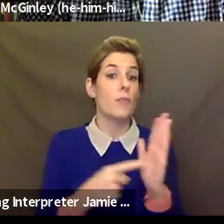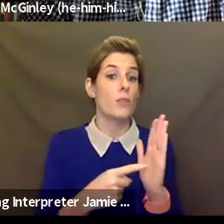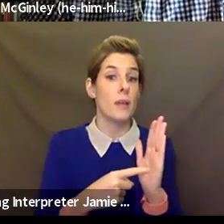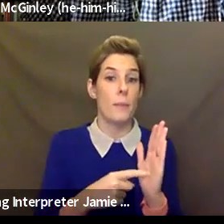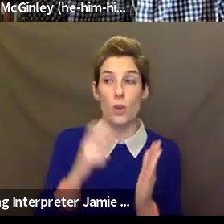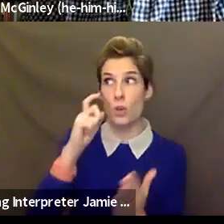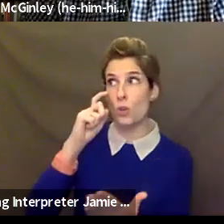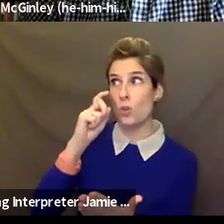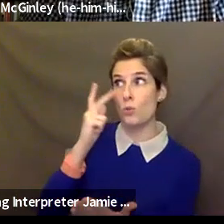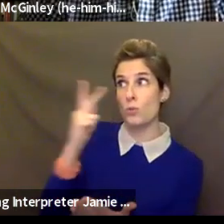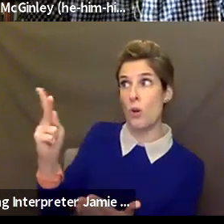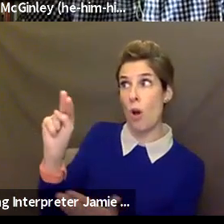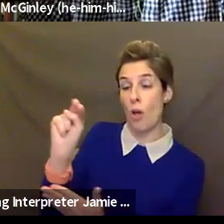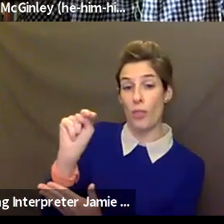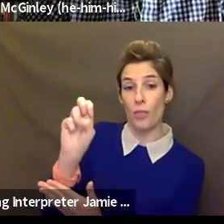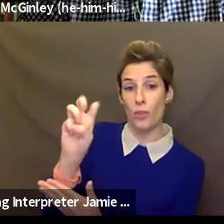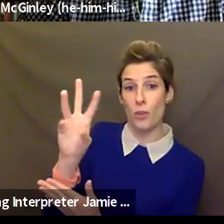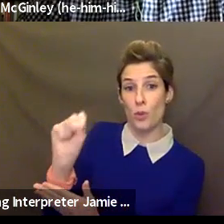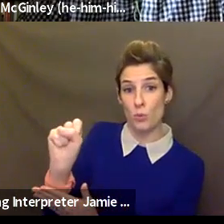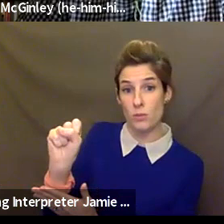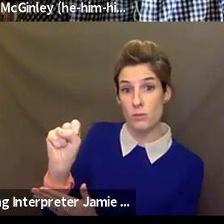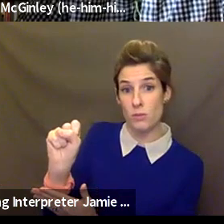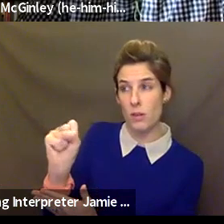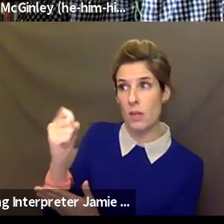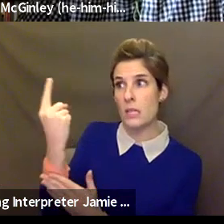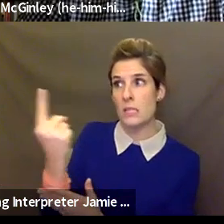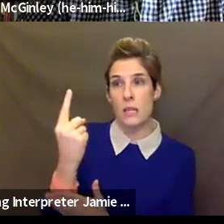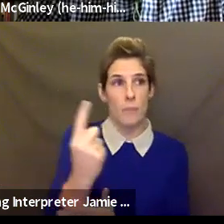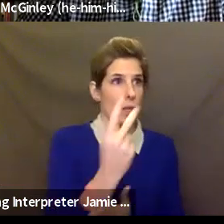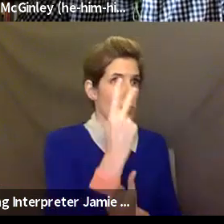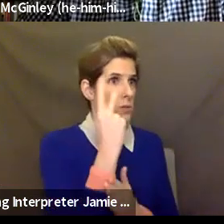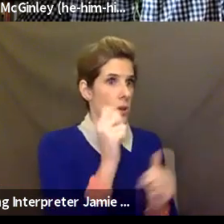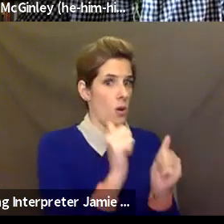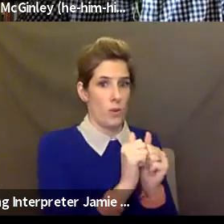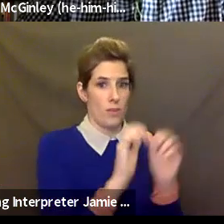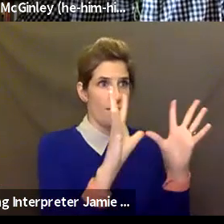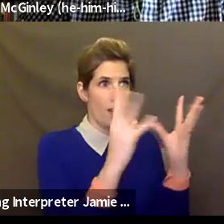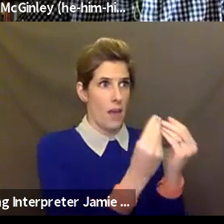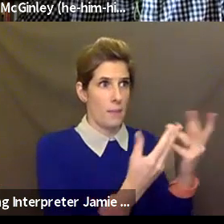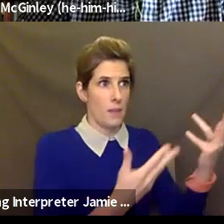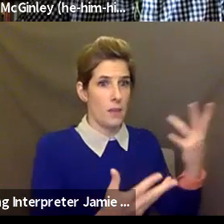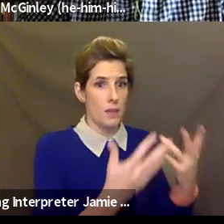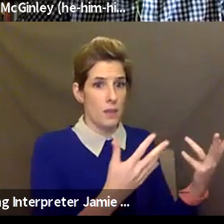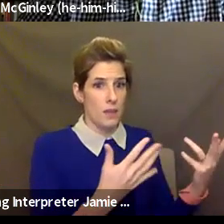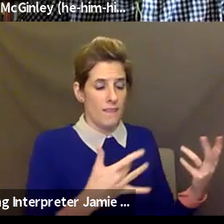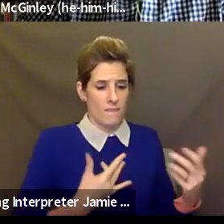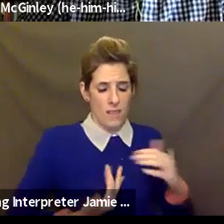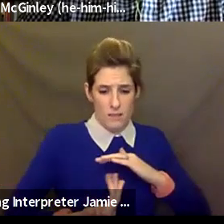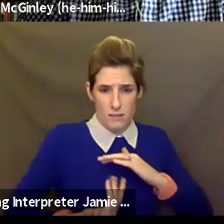read, it can be an incident that happened with a family member, it can be something that is going on in your community that